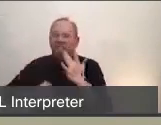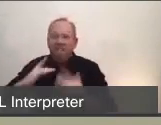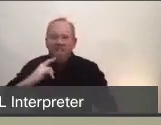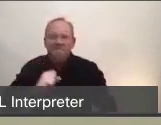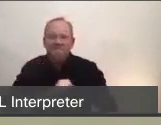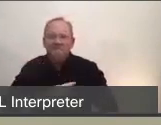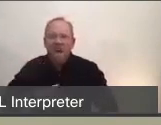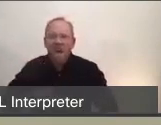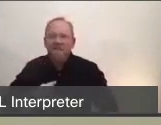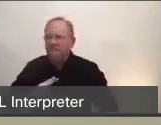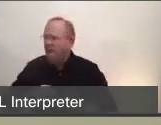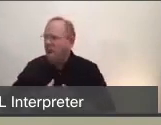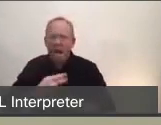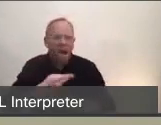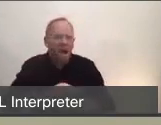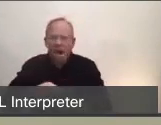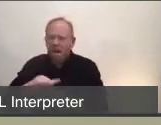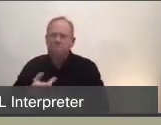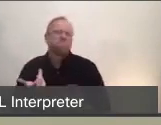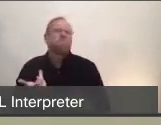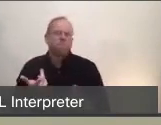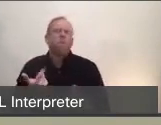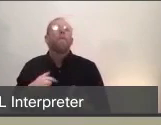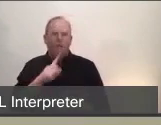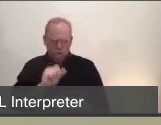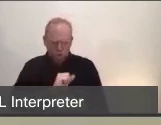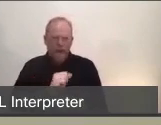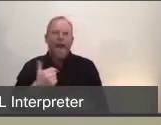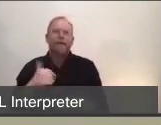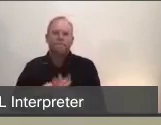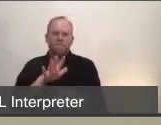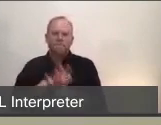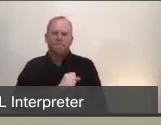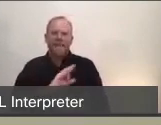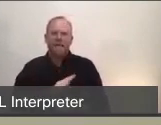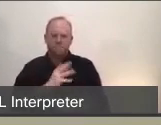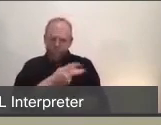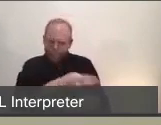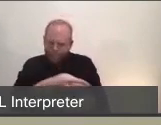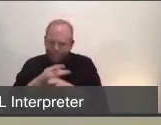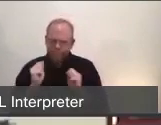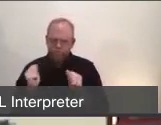and not able to care for the residents on-site. (Mark) Some stuff I can add to that